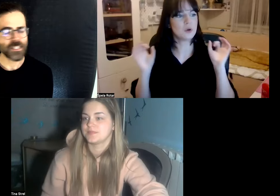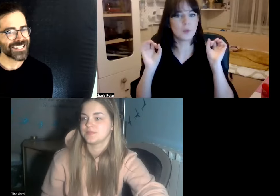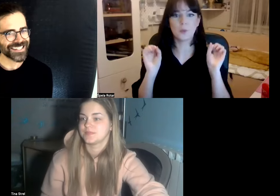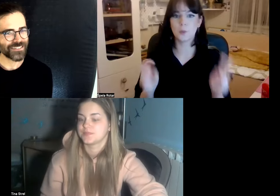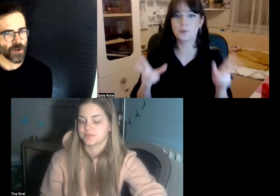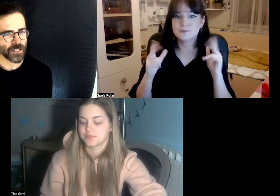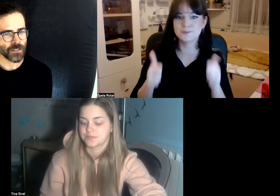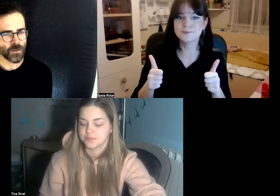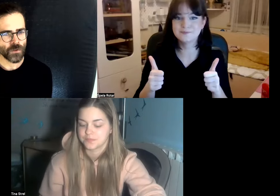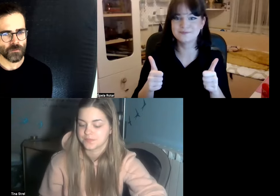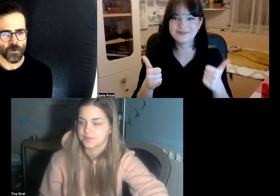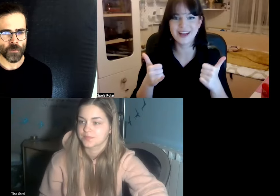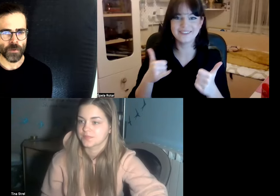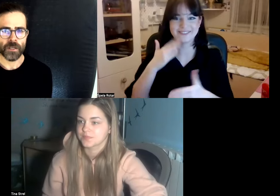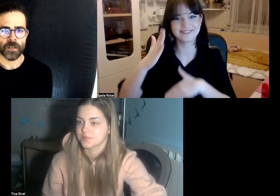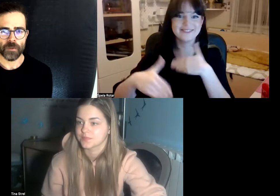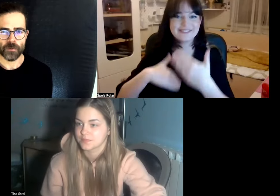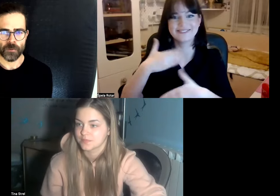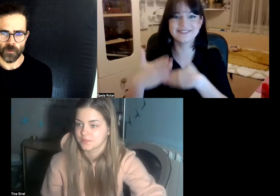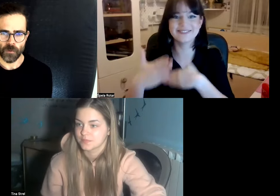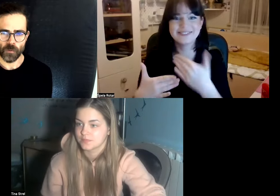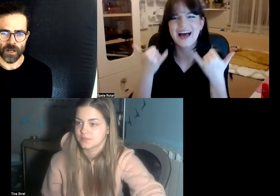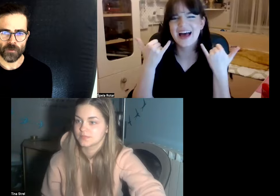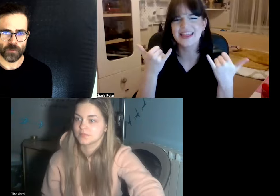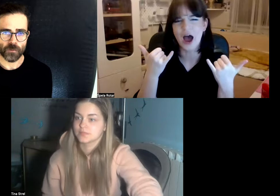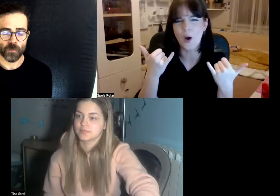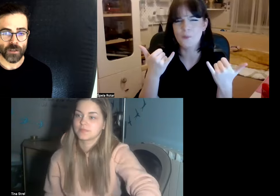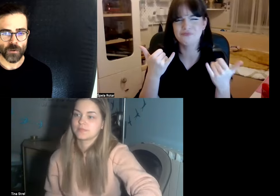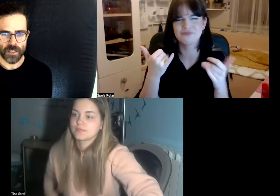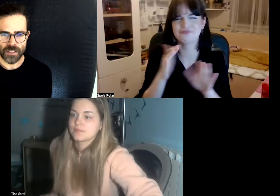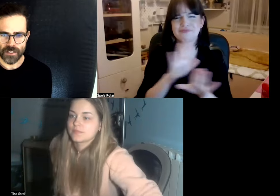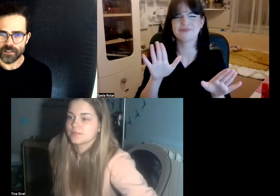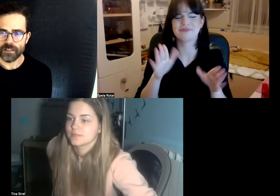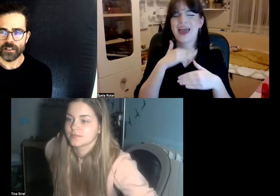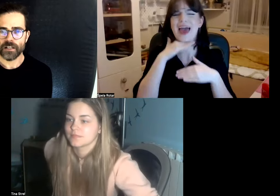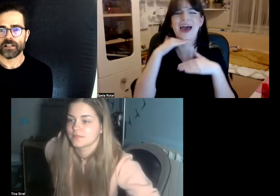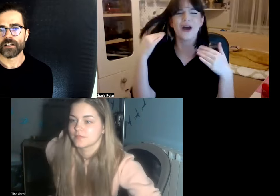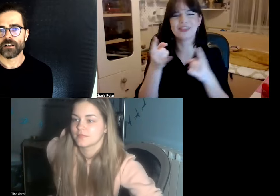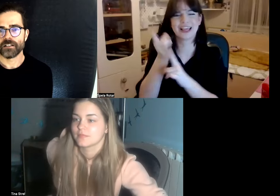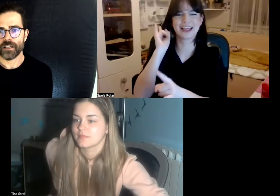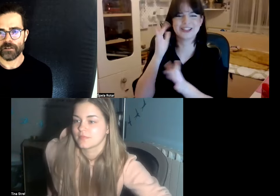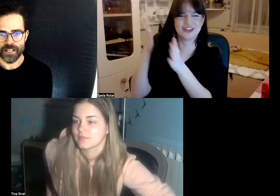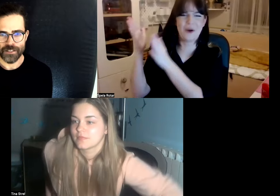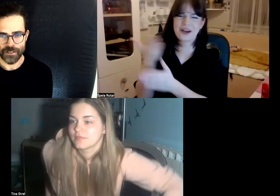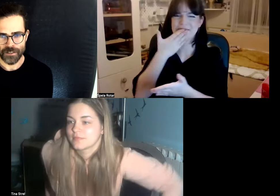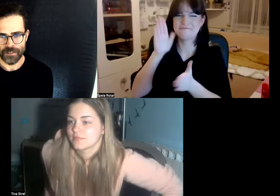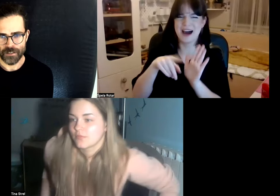we just trying to inform people whenever we do this declarations